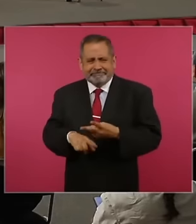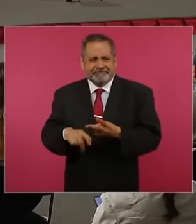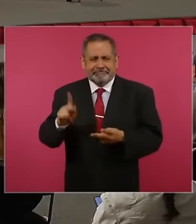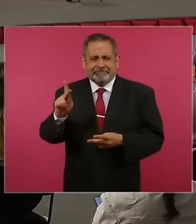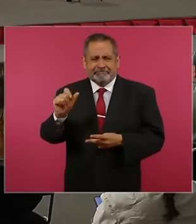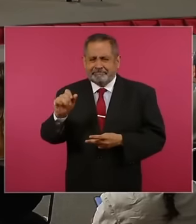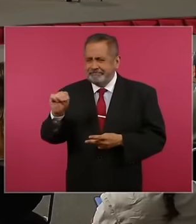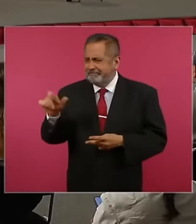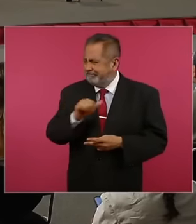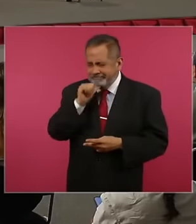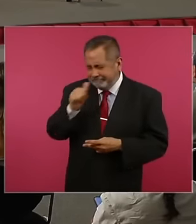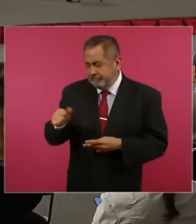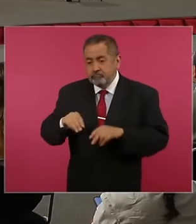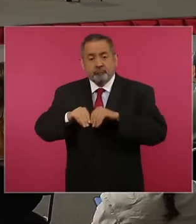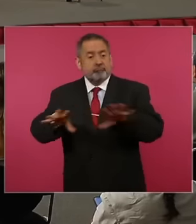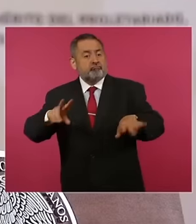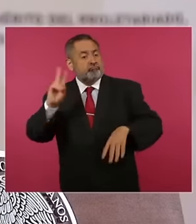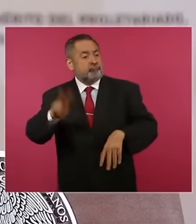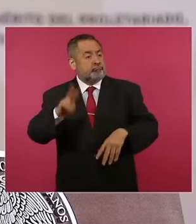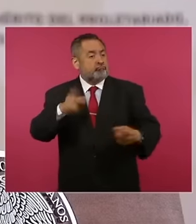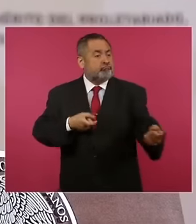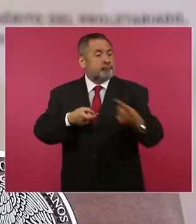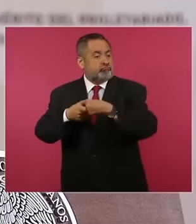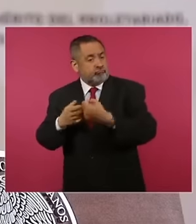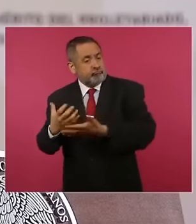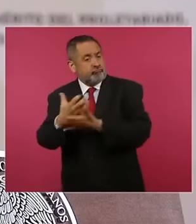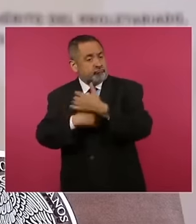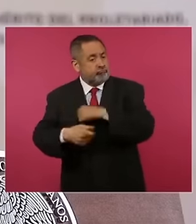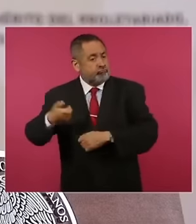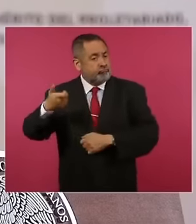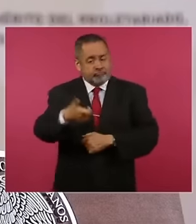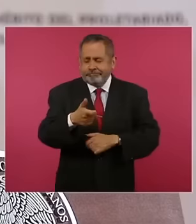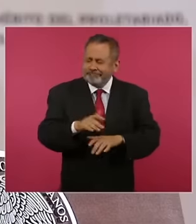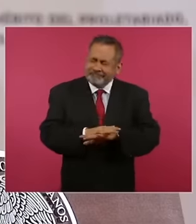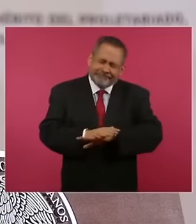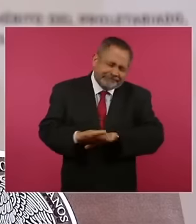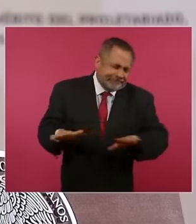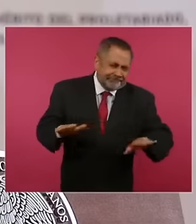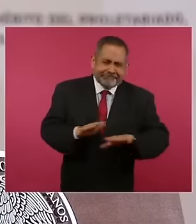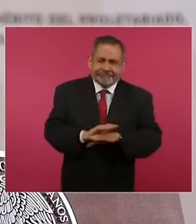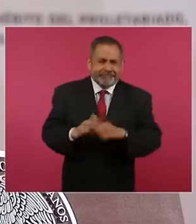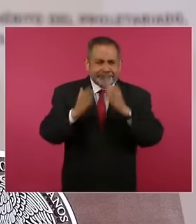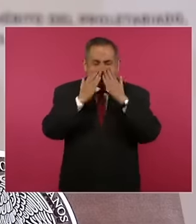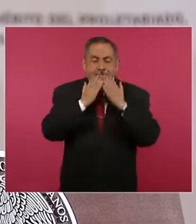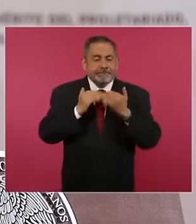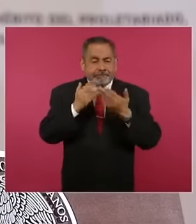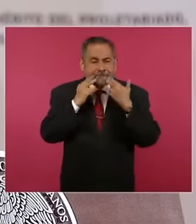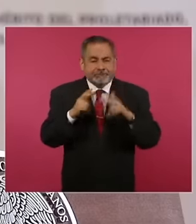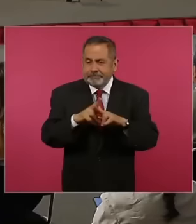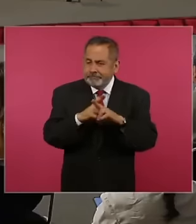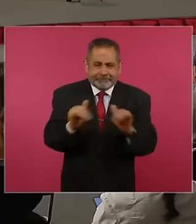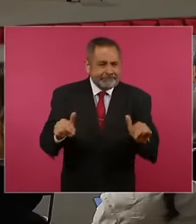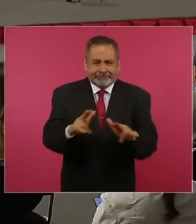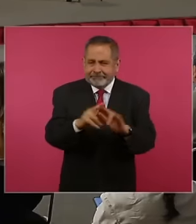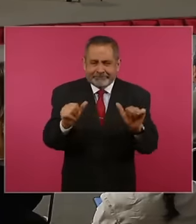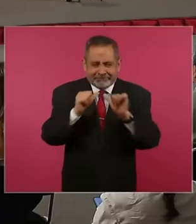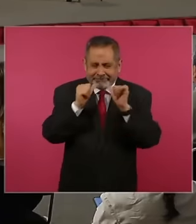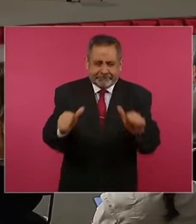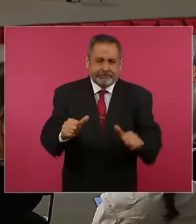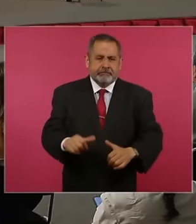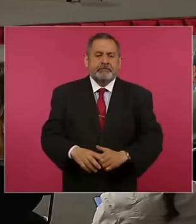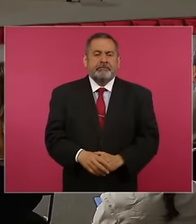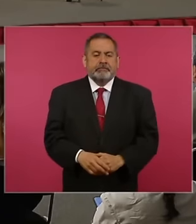institution of the Federal public administration does not offer returns or this type of services here,